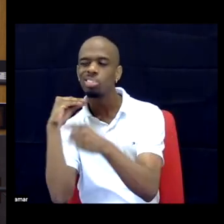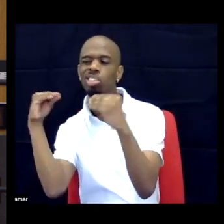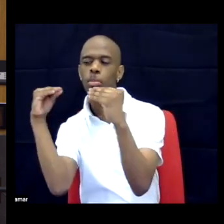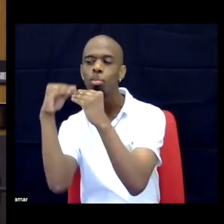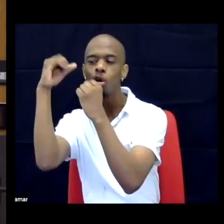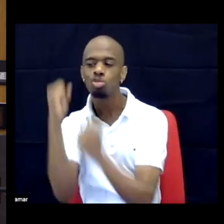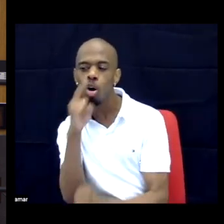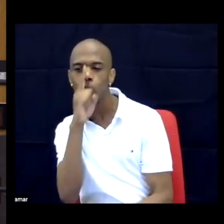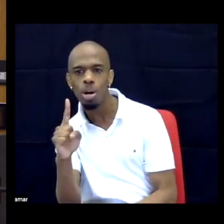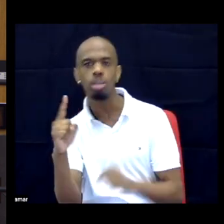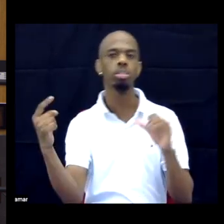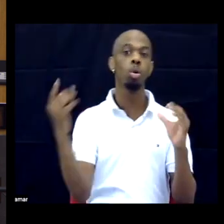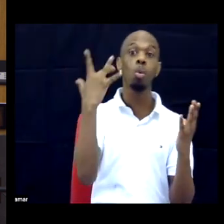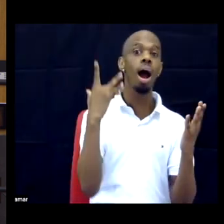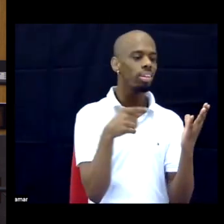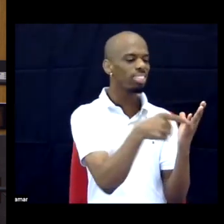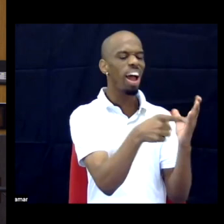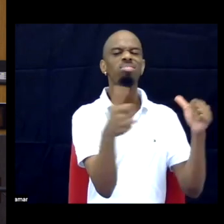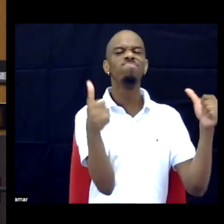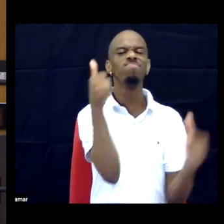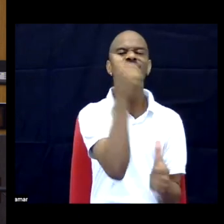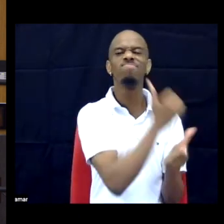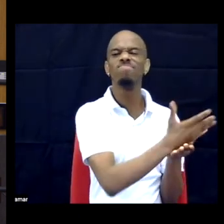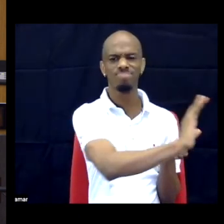the name of lifting up another or highlighting another.